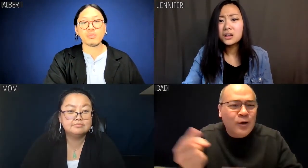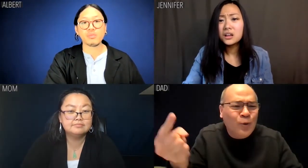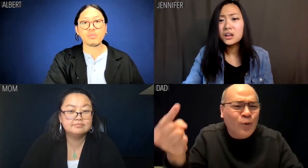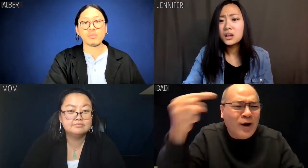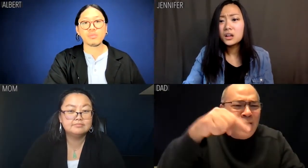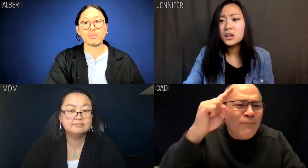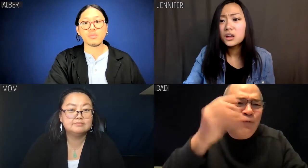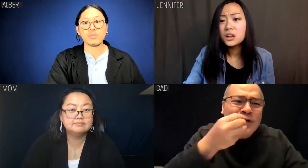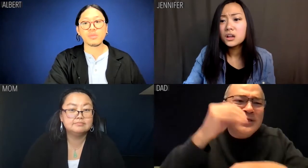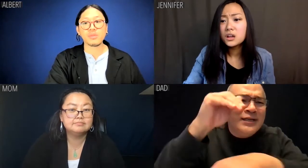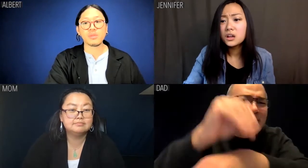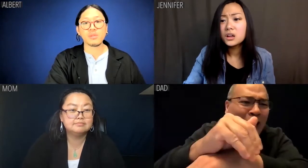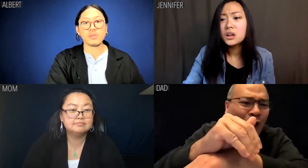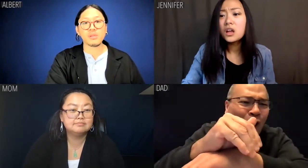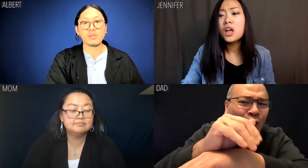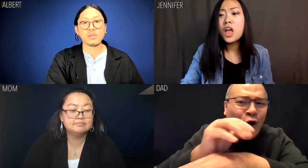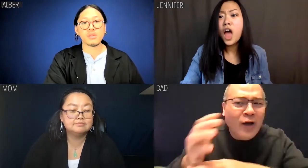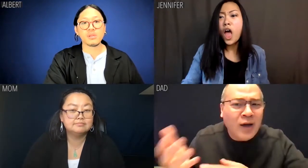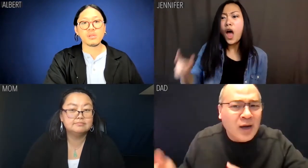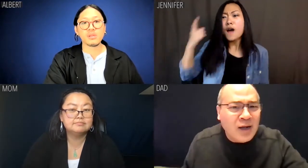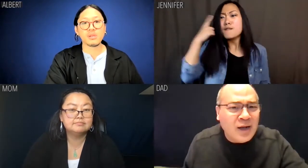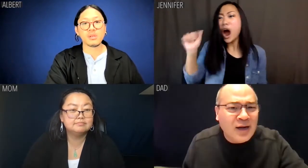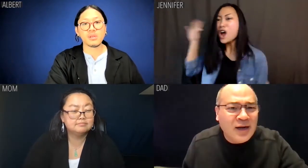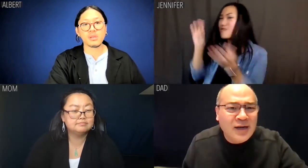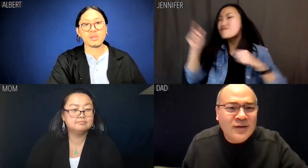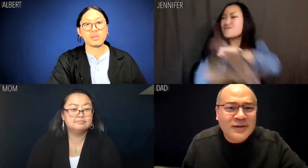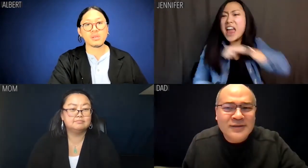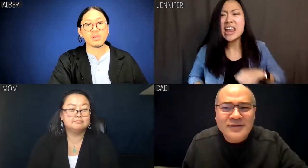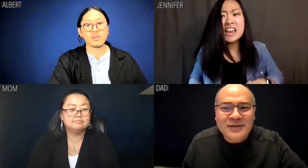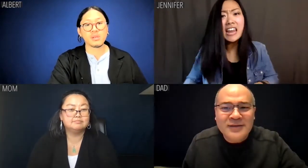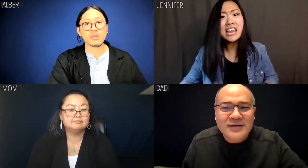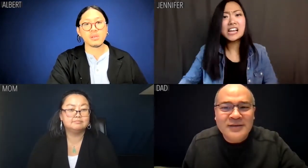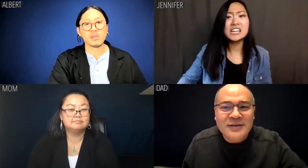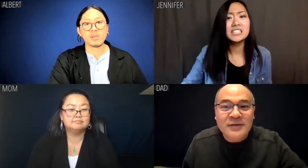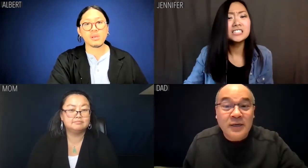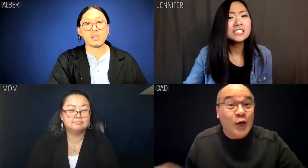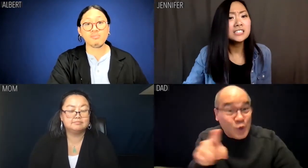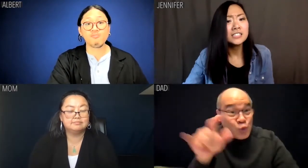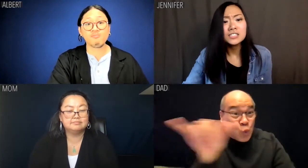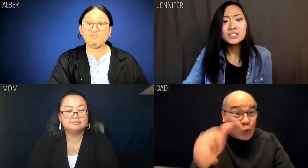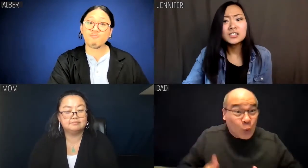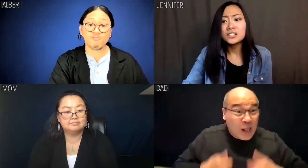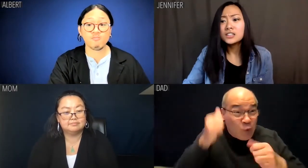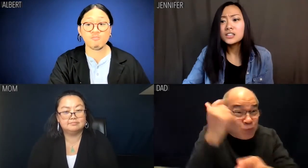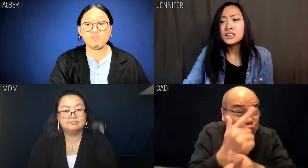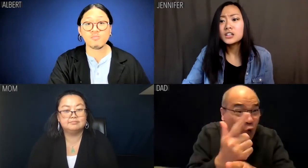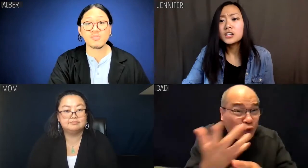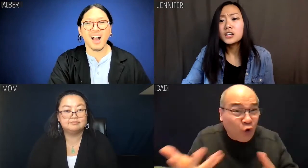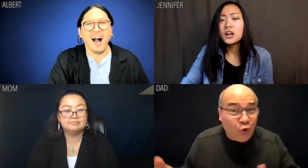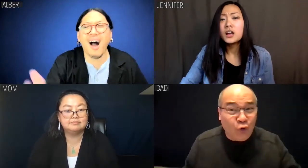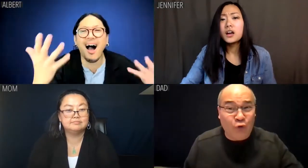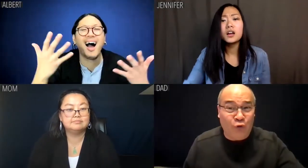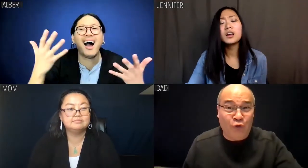You're over for dinner. Jennifer: But for a reckoning. Dad: You also live with your brother.